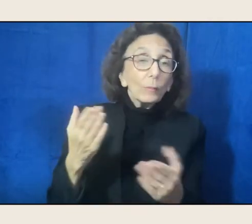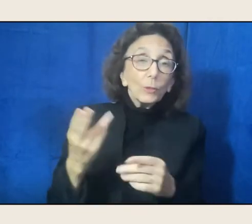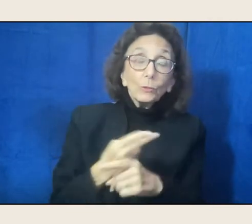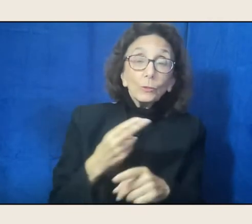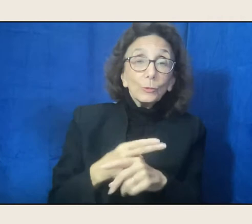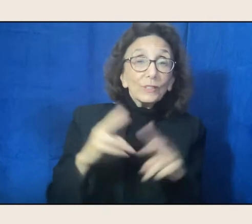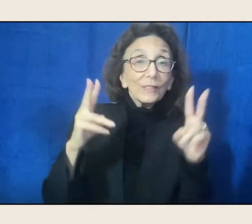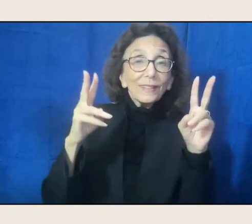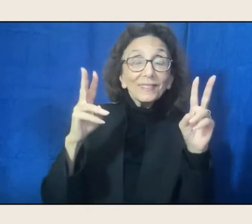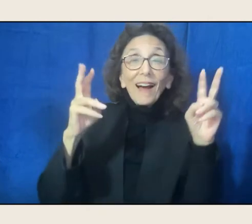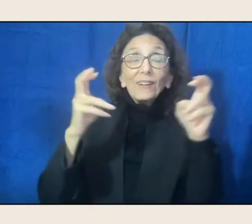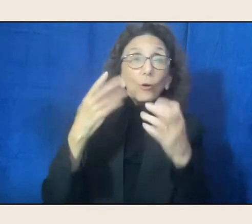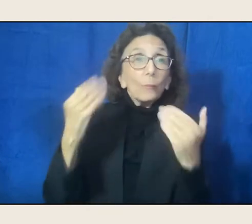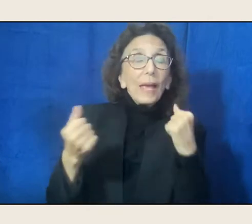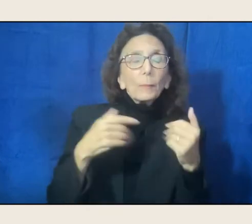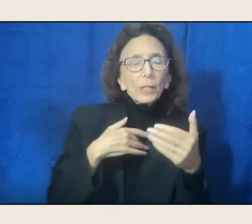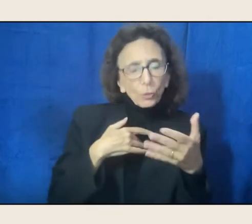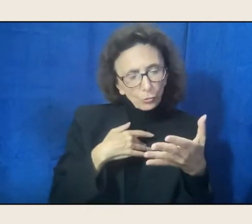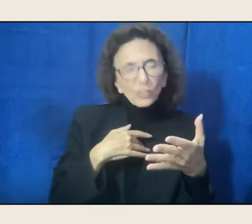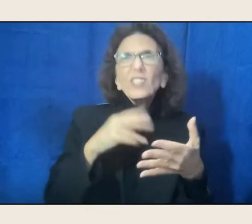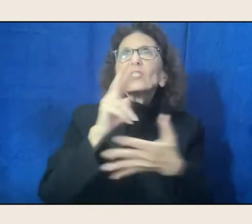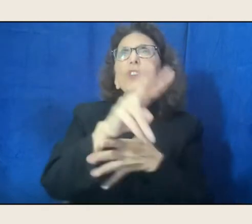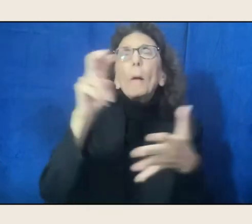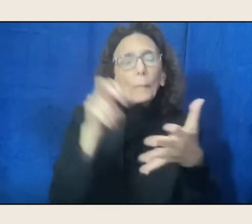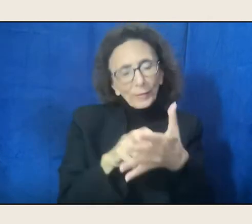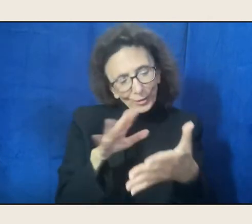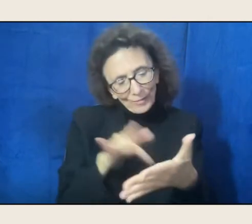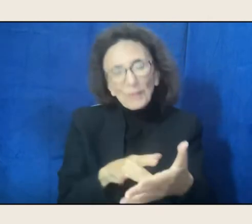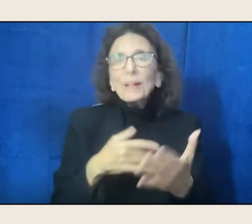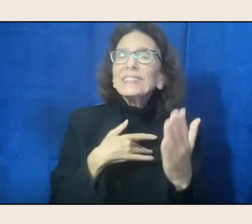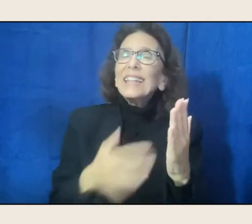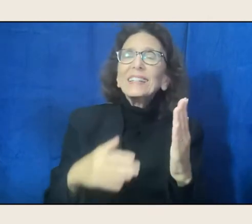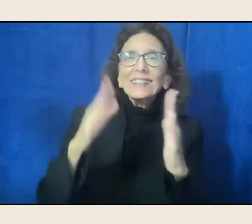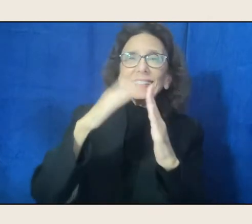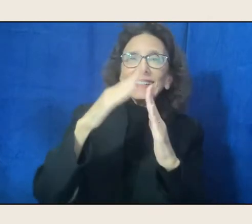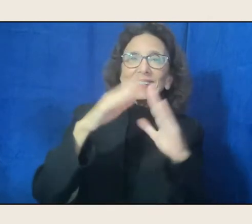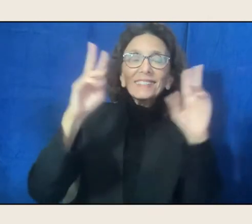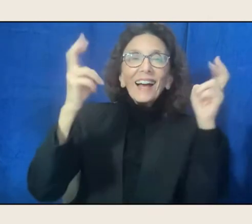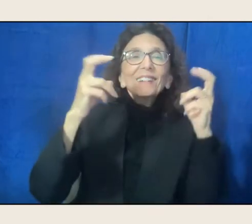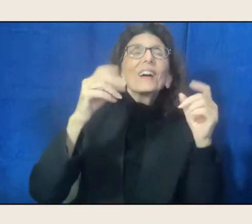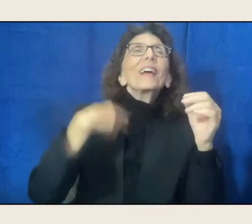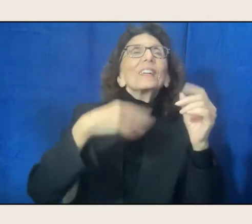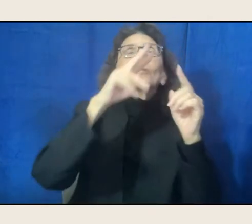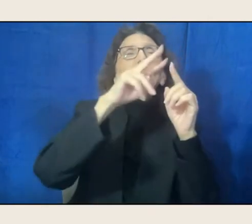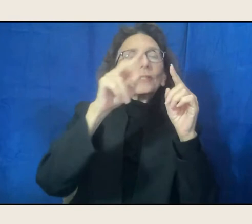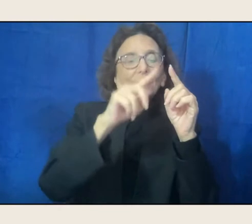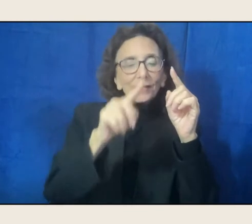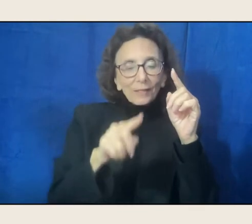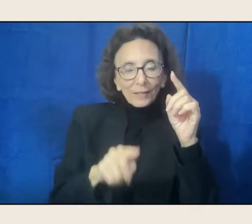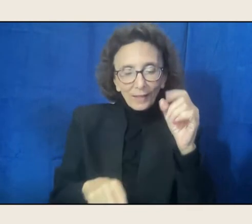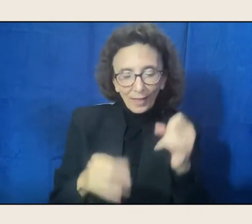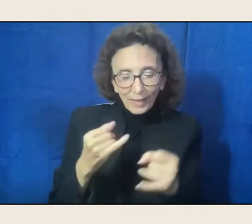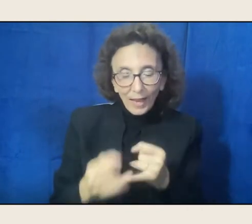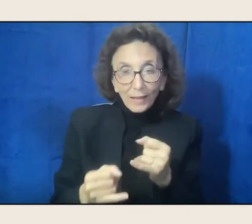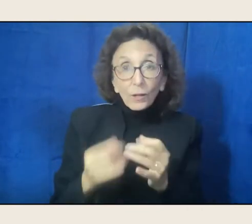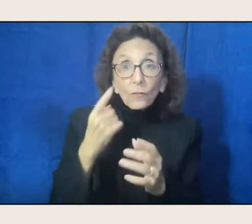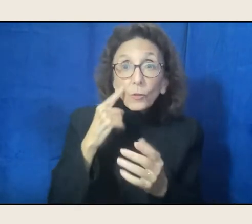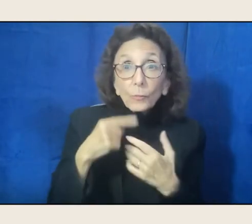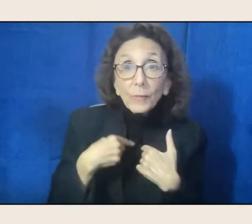but generally you enter it through the title, by the time you're at the end of it, and that's what I wanted poetry to do for me, I wanted to be changed.